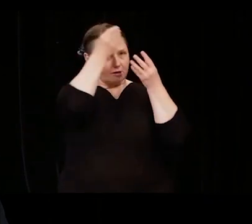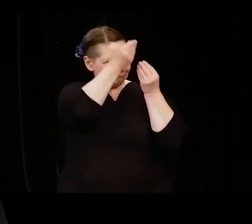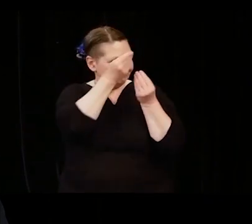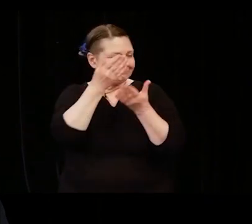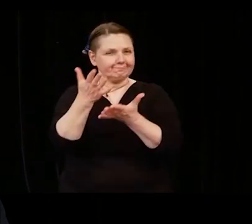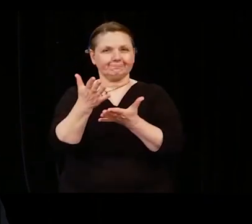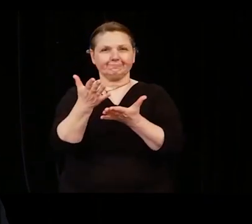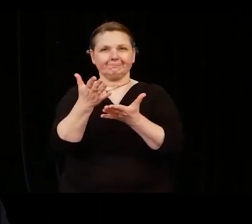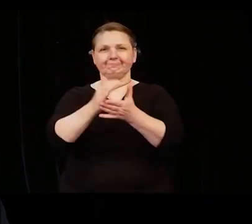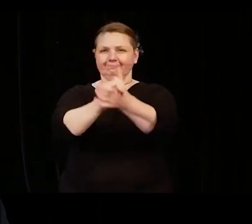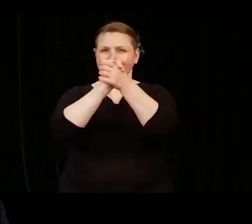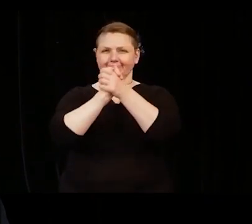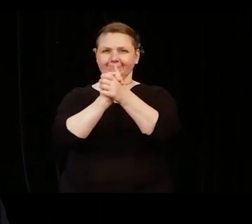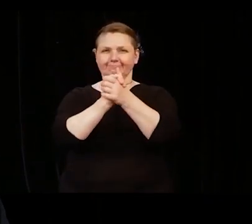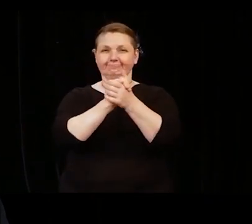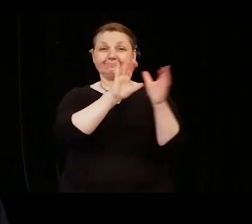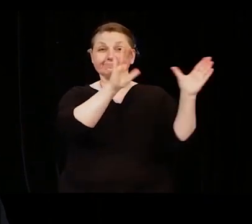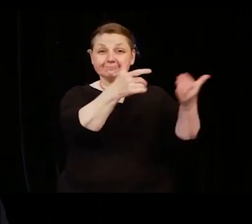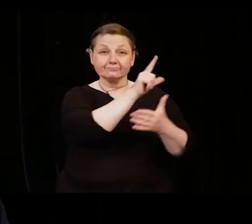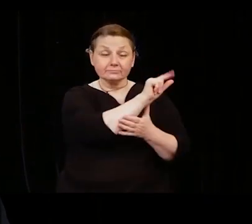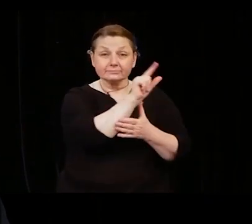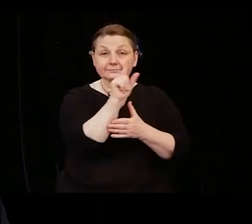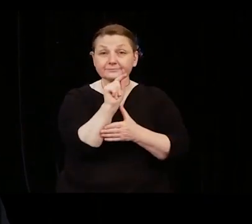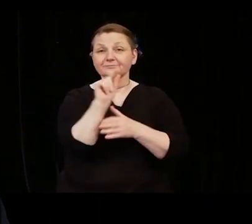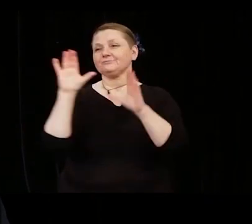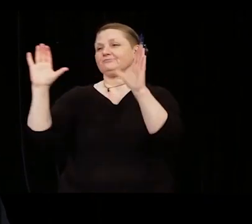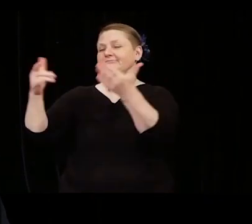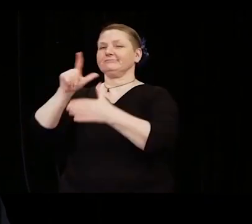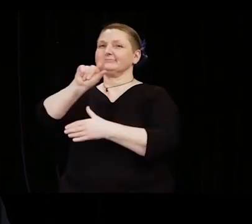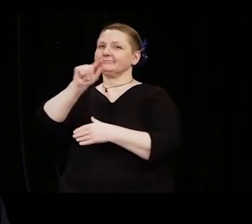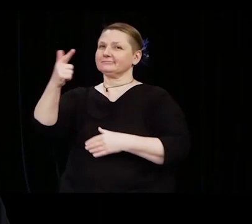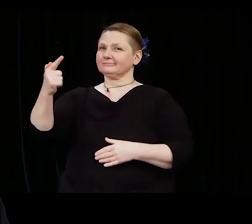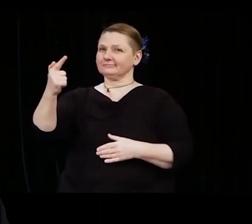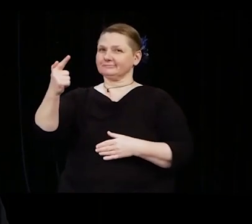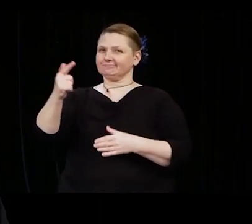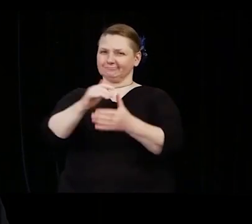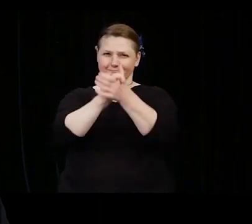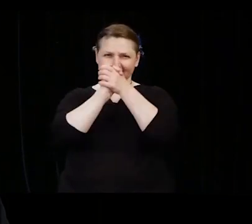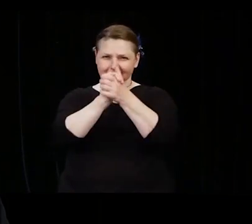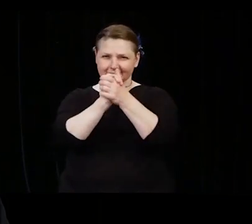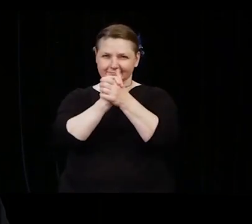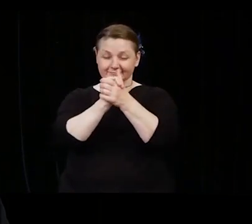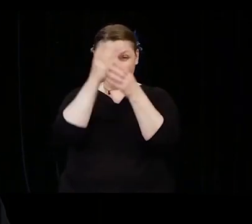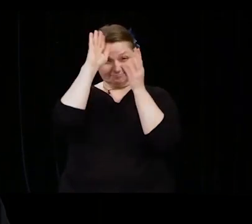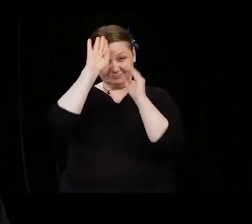to the class of 2020 and class of 2021. Your graduation is a tremendous